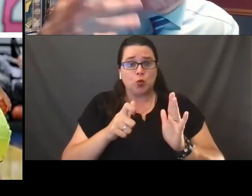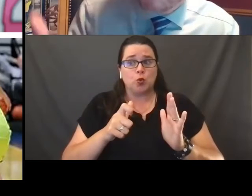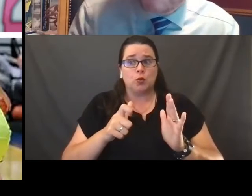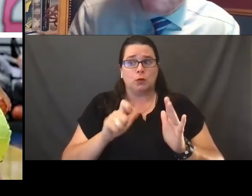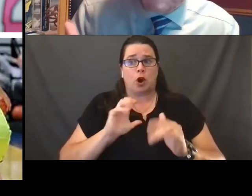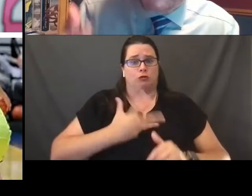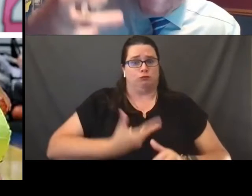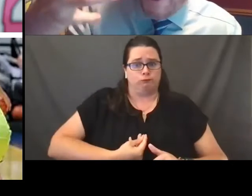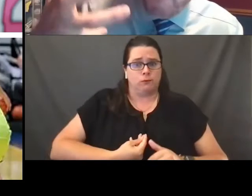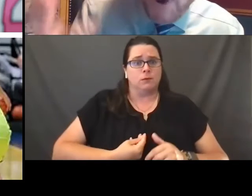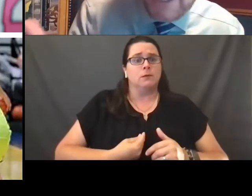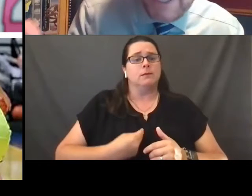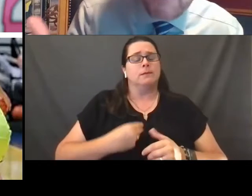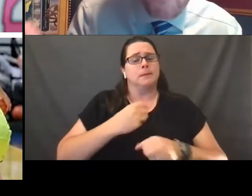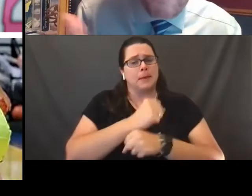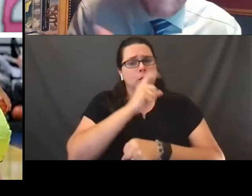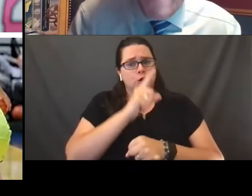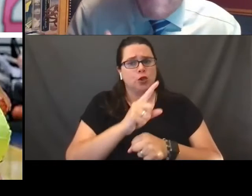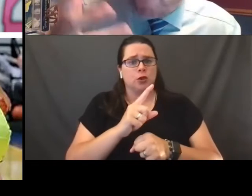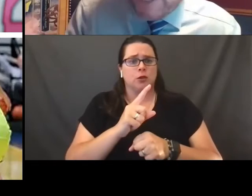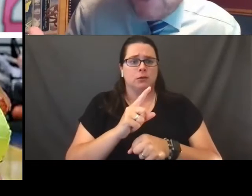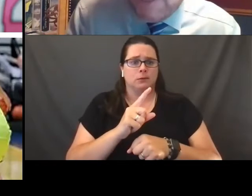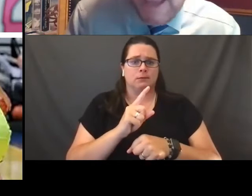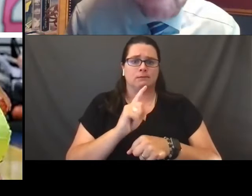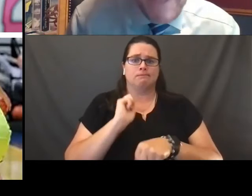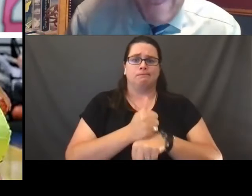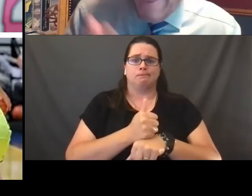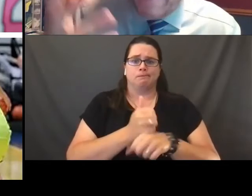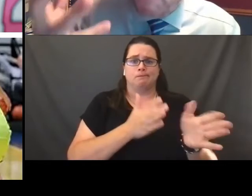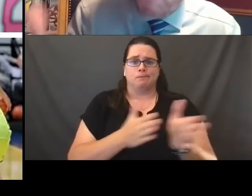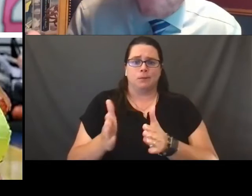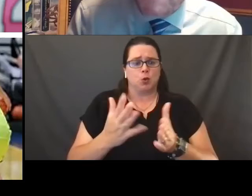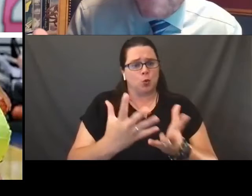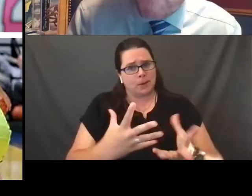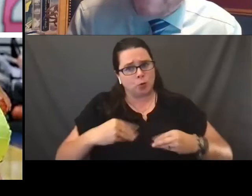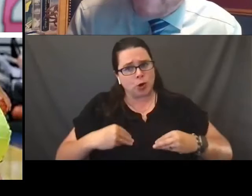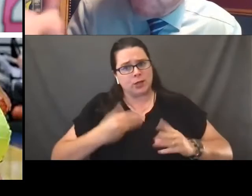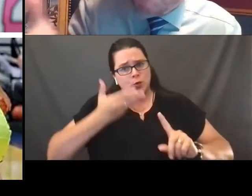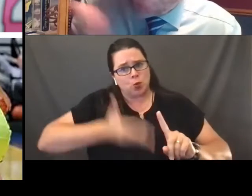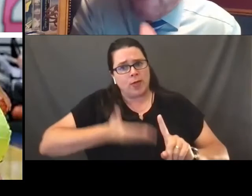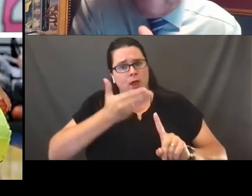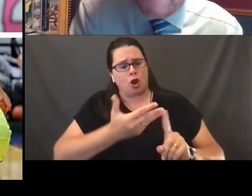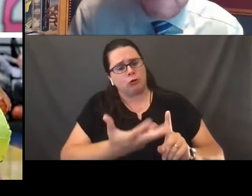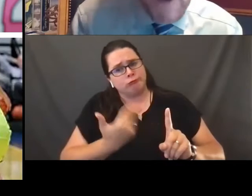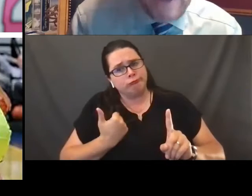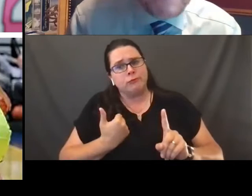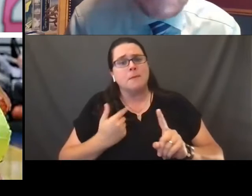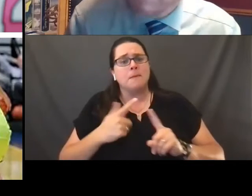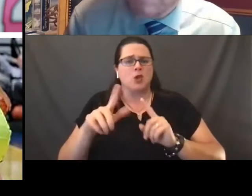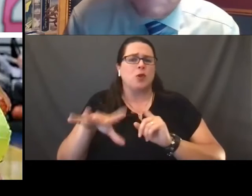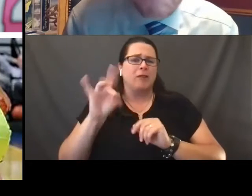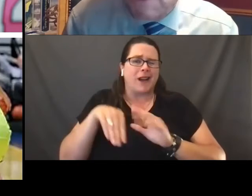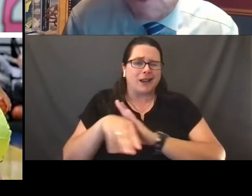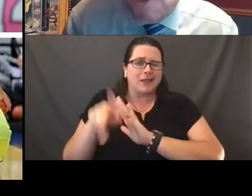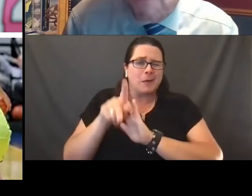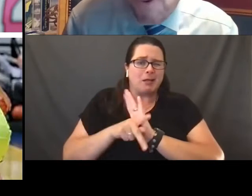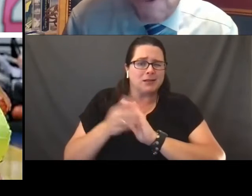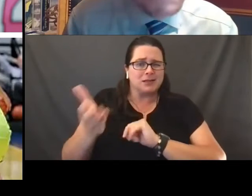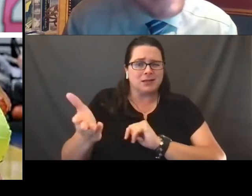to ensure that there's a predicate for embracing them. And I won't go into that right now, but you can find it in the policy. It's very straightforward.